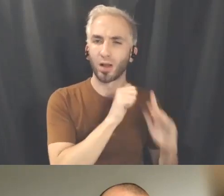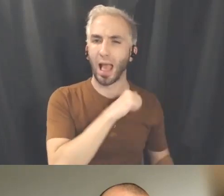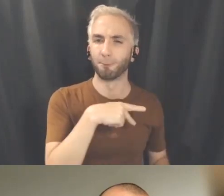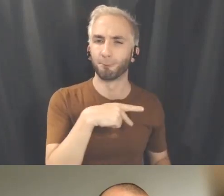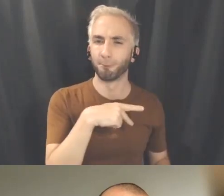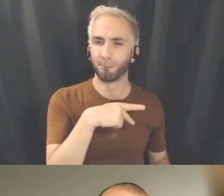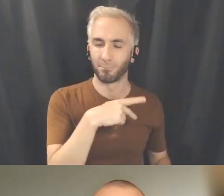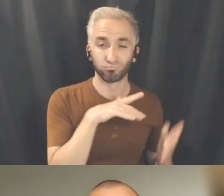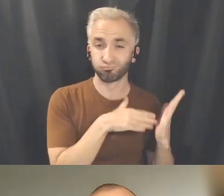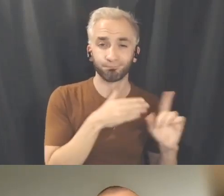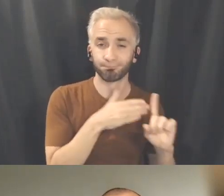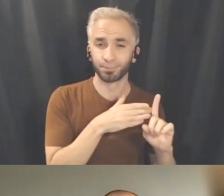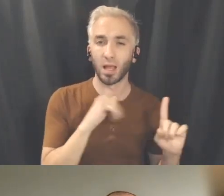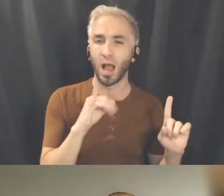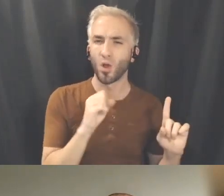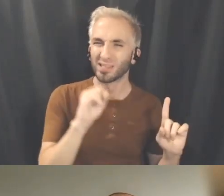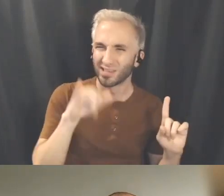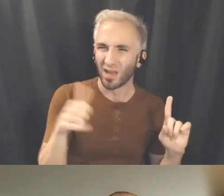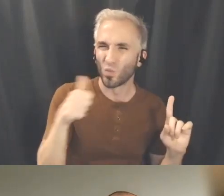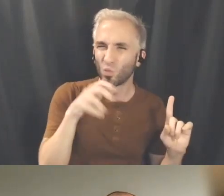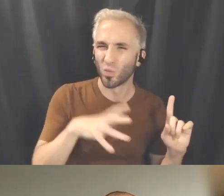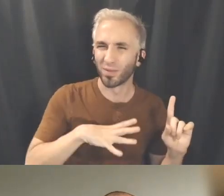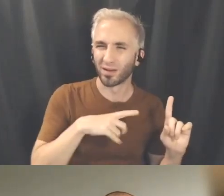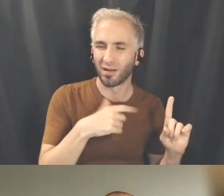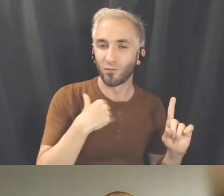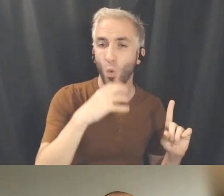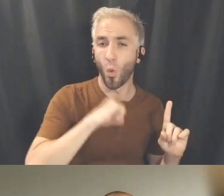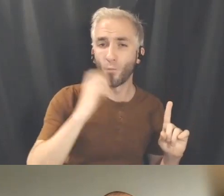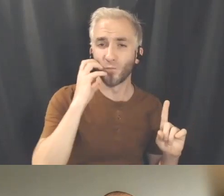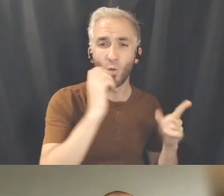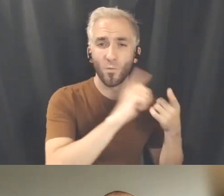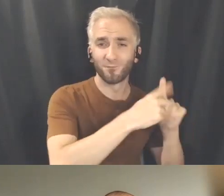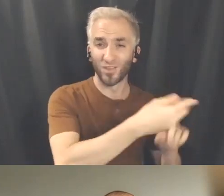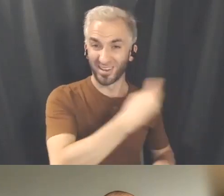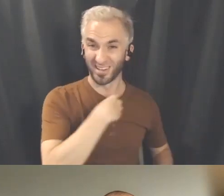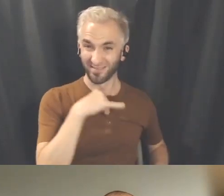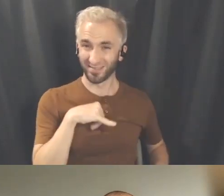through iOs devices and continued to do so much work through portable devices, that